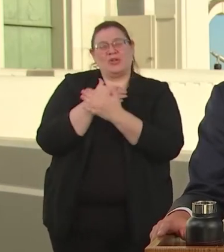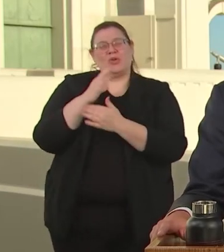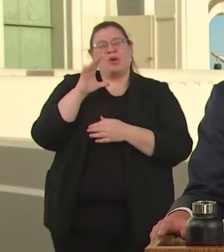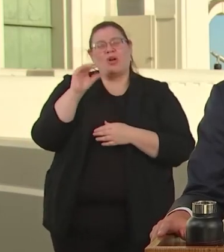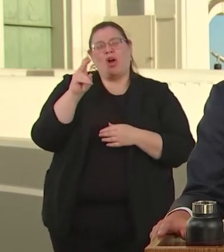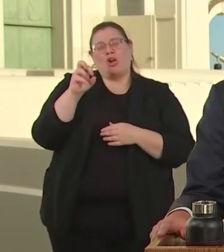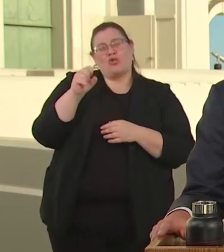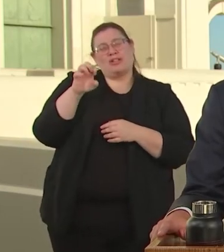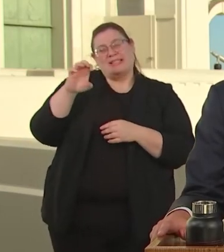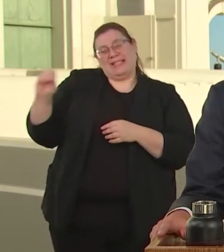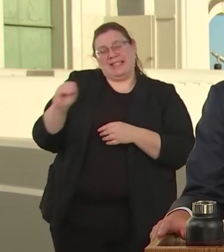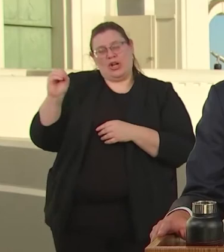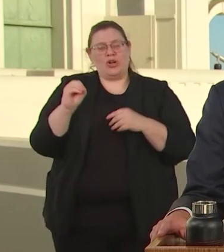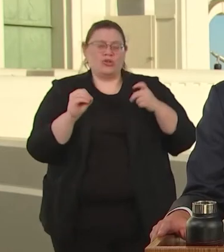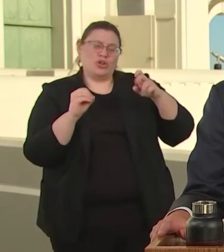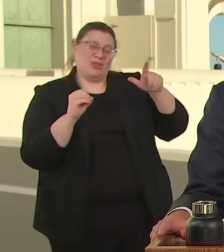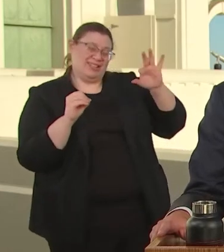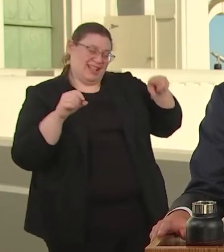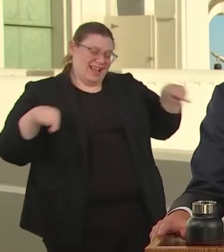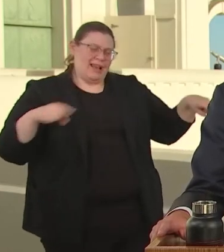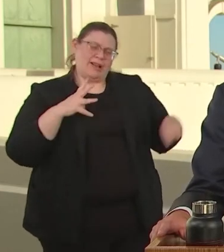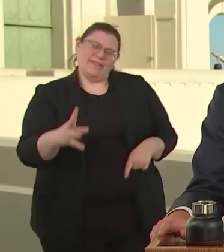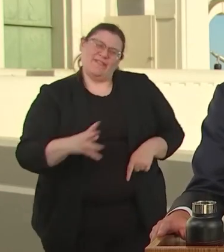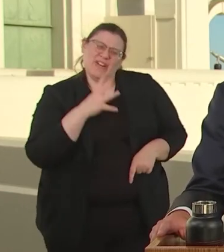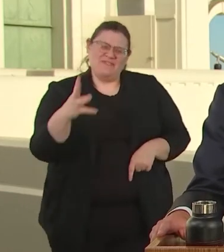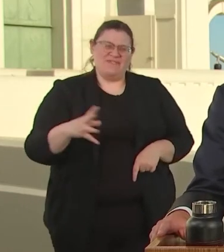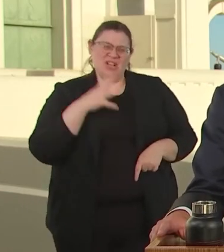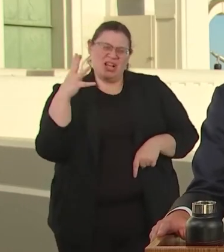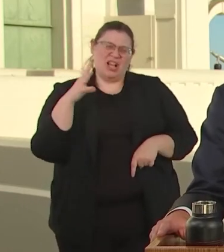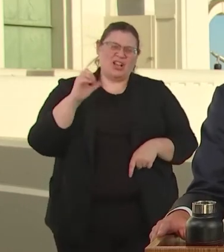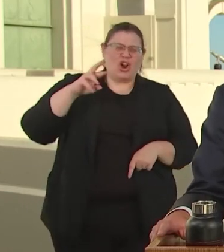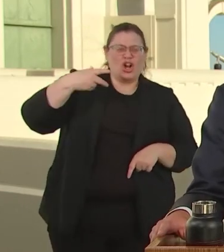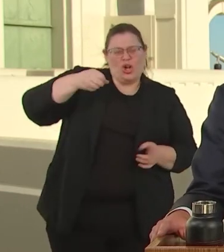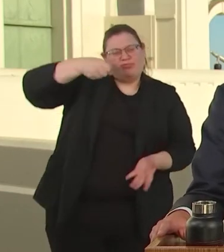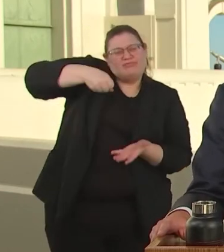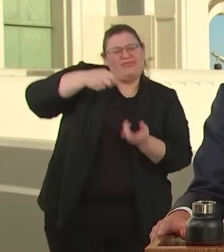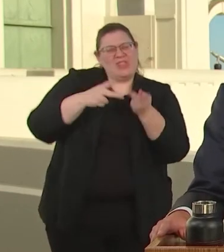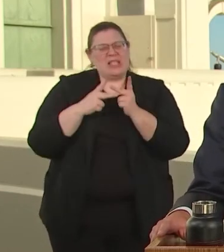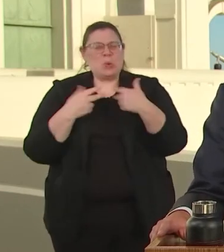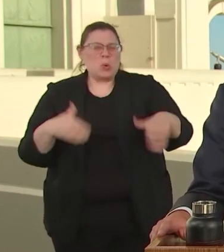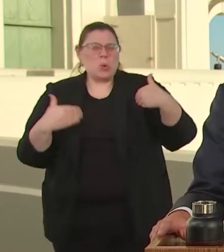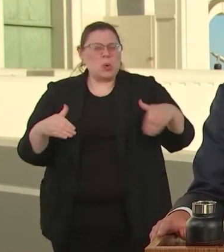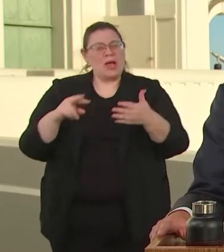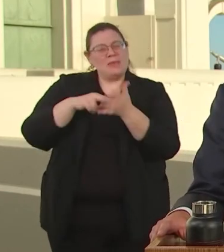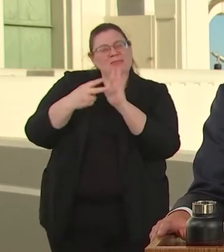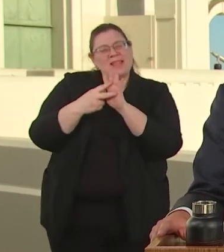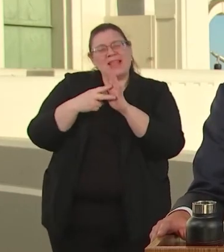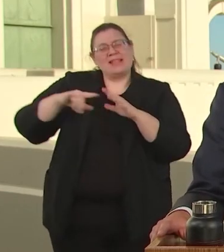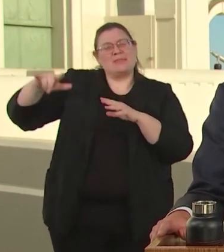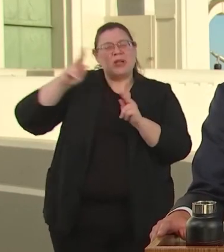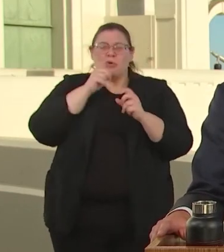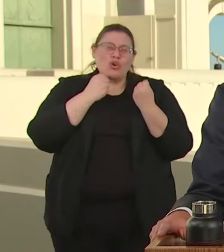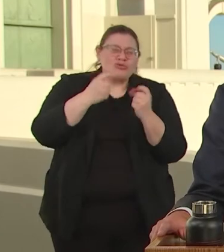TERMINAL 9. WE'LL KEEP OUT AIRPORT TRAFFIC AND KEEP UP WITH OUR A SURGE